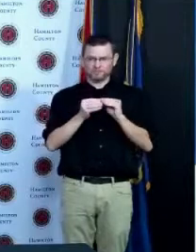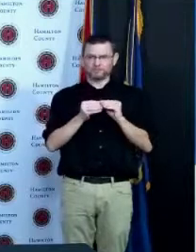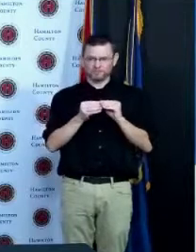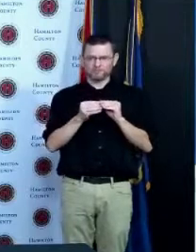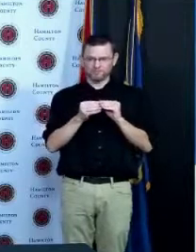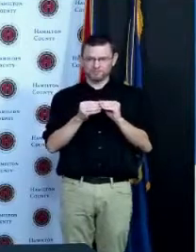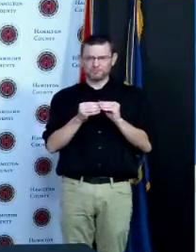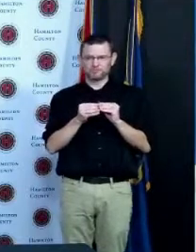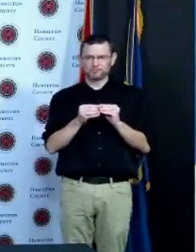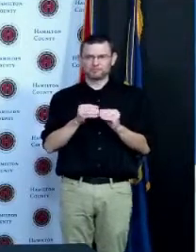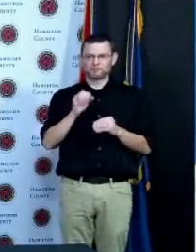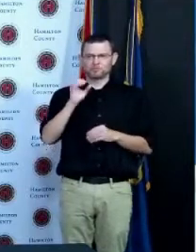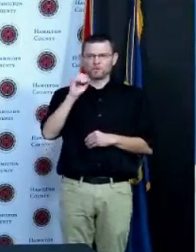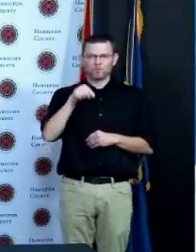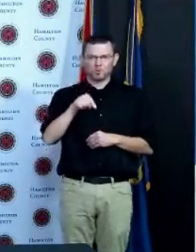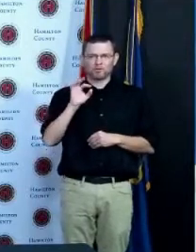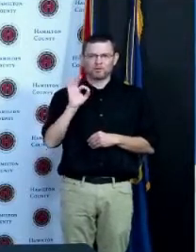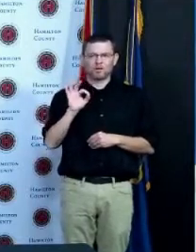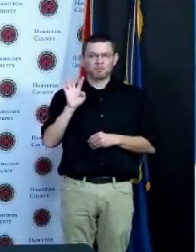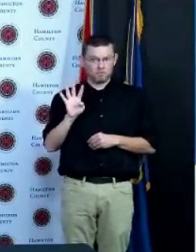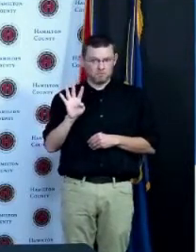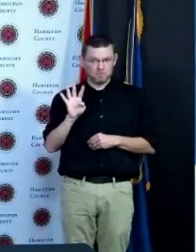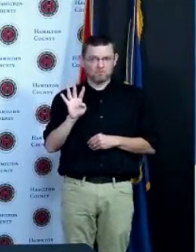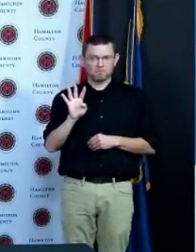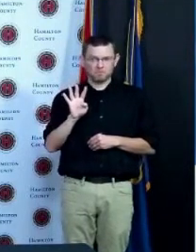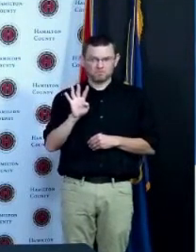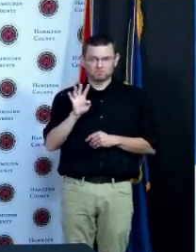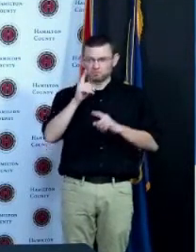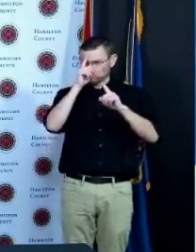as mentioned our cases are coming down so that reproductive number will slip down